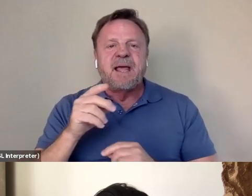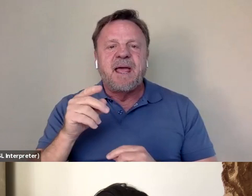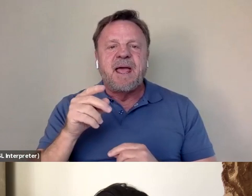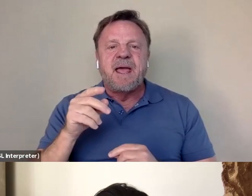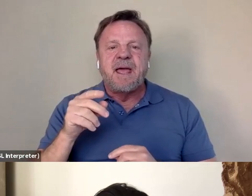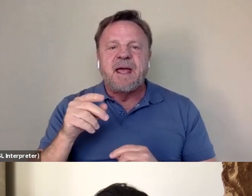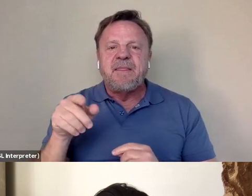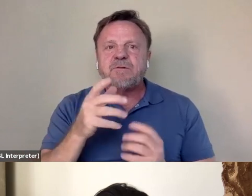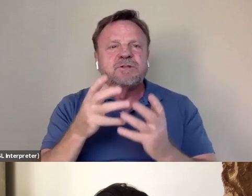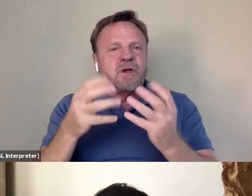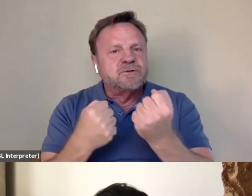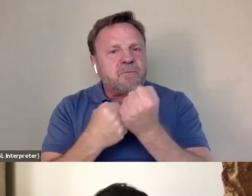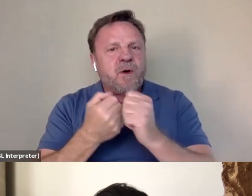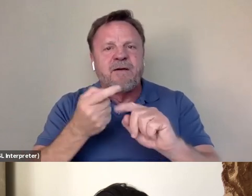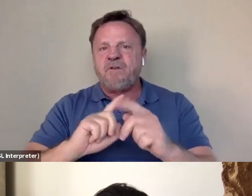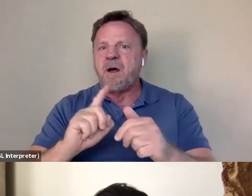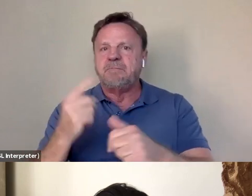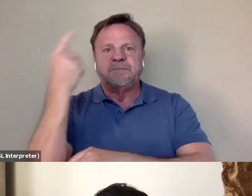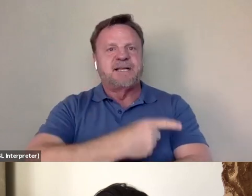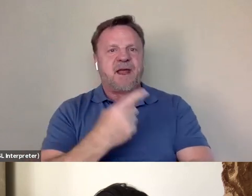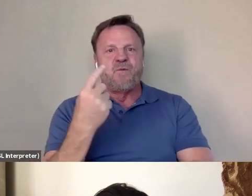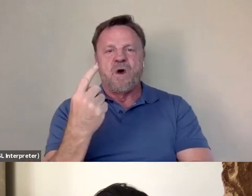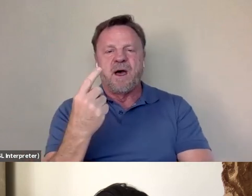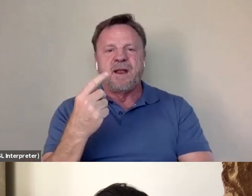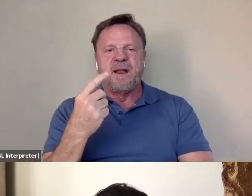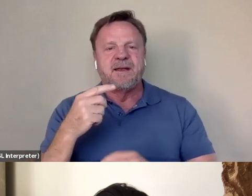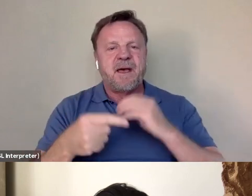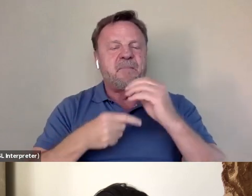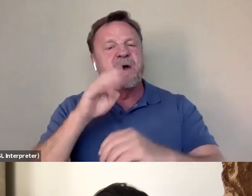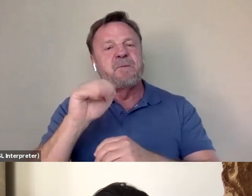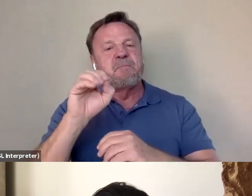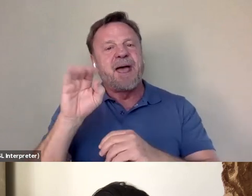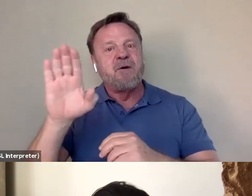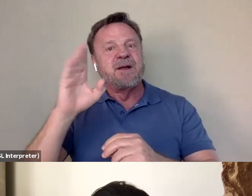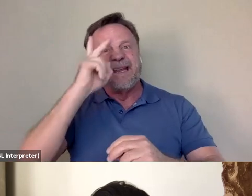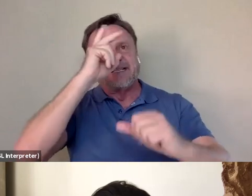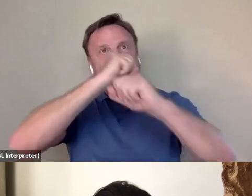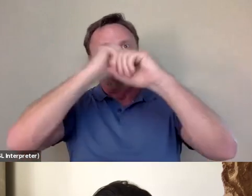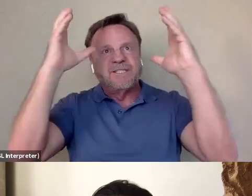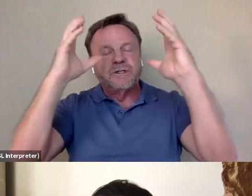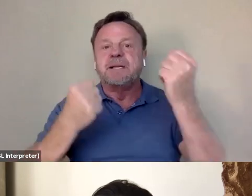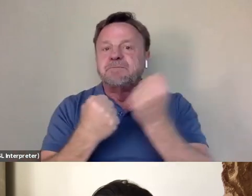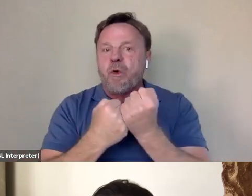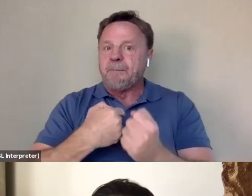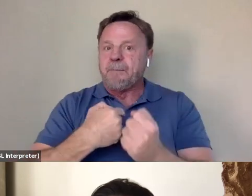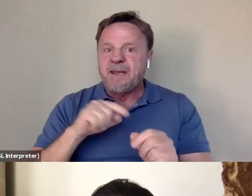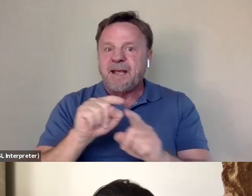they were so supportive from day one about Bao's vision. They were so supportive of me as a producer on the project.